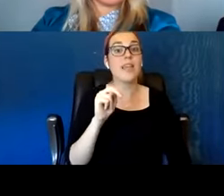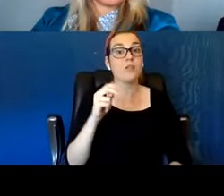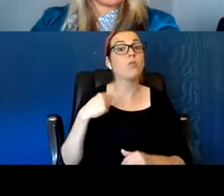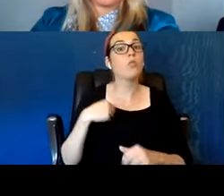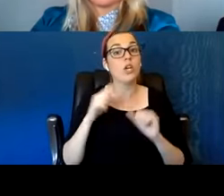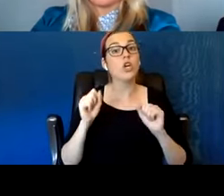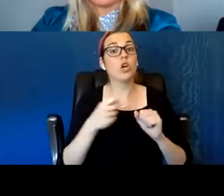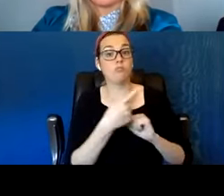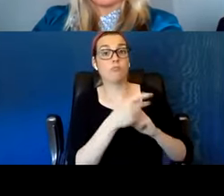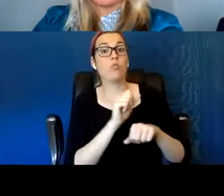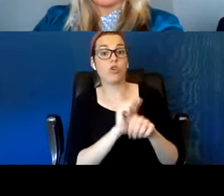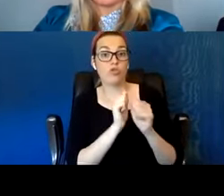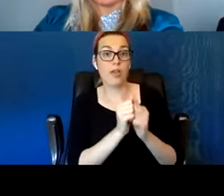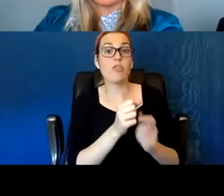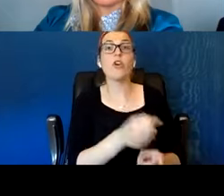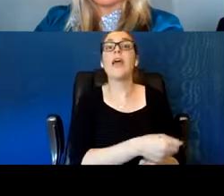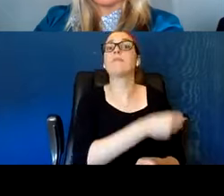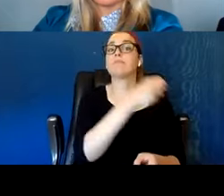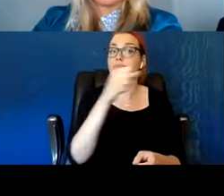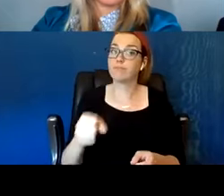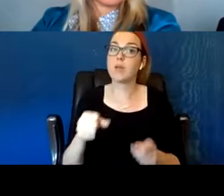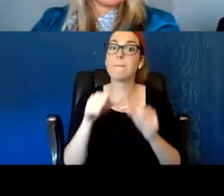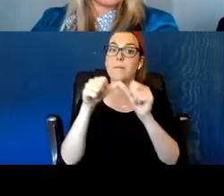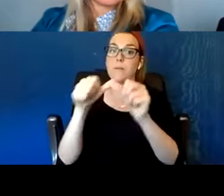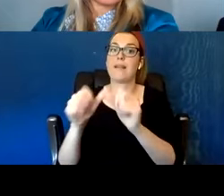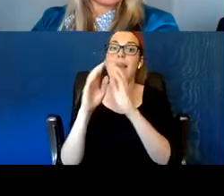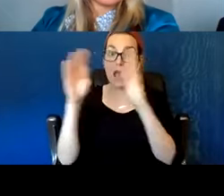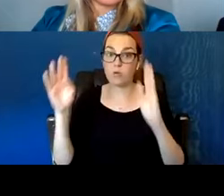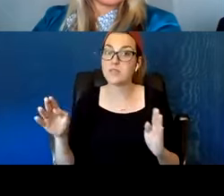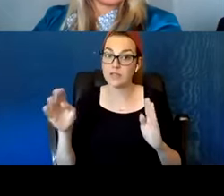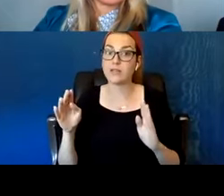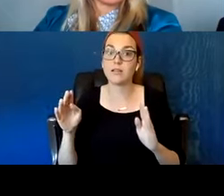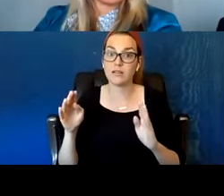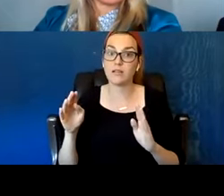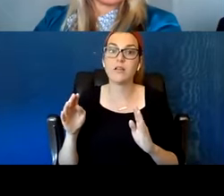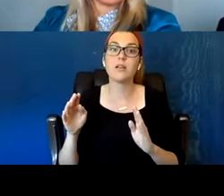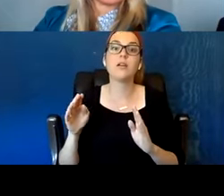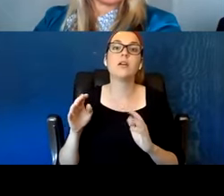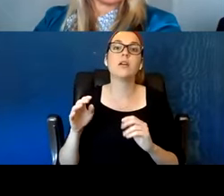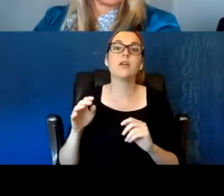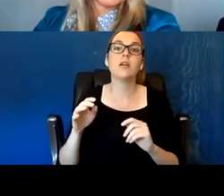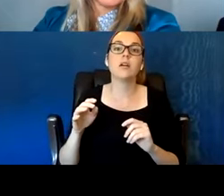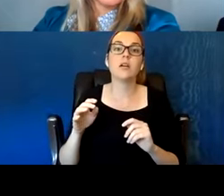but she was in a trailer by herself with her dogs. And she had a good life for the last six months.